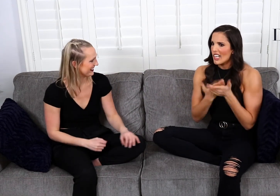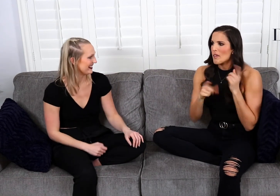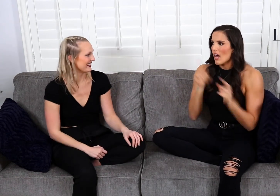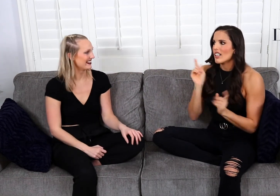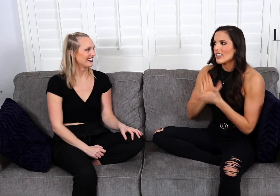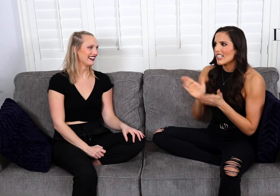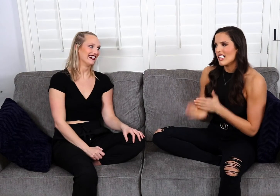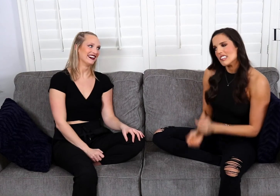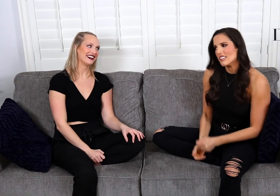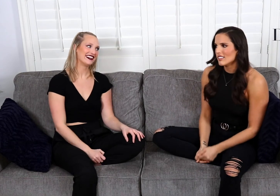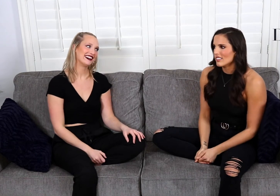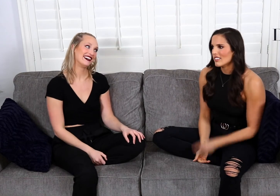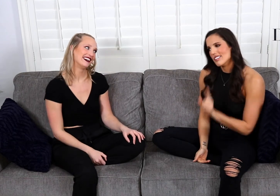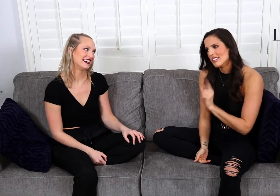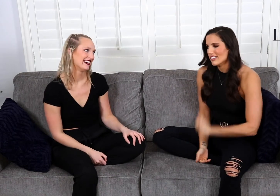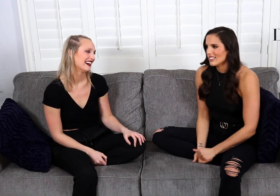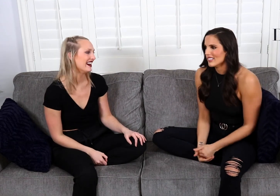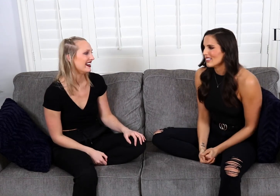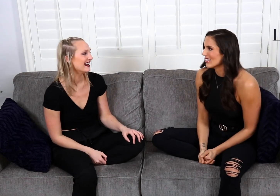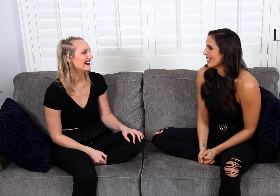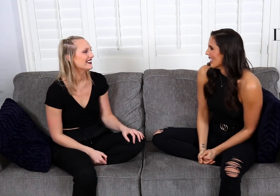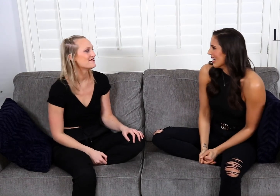I mean, I still love cooking but cleaning we'll talk about that.